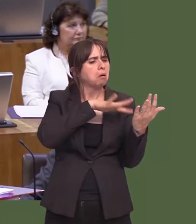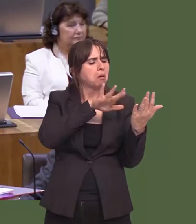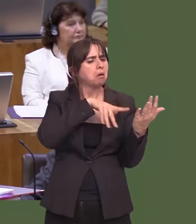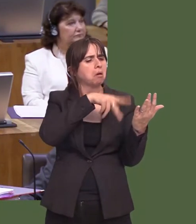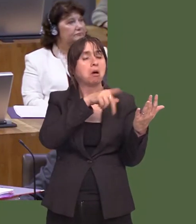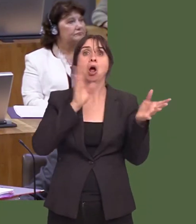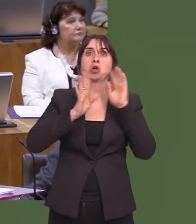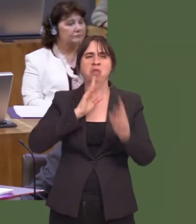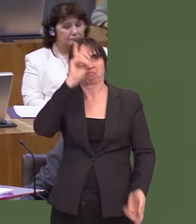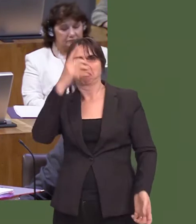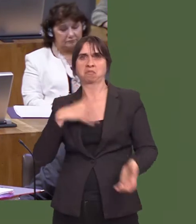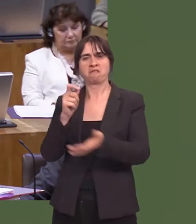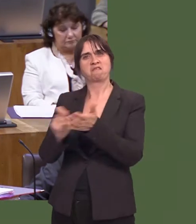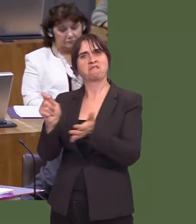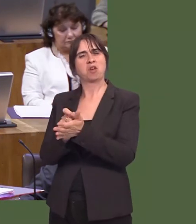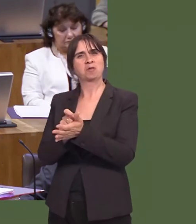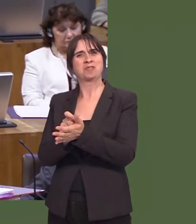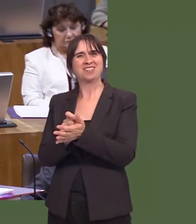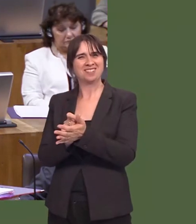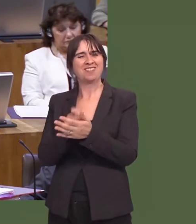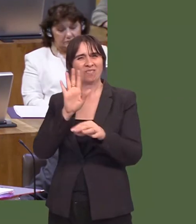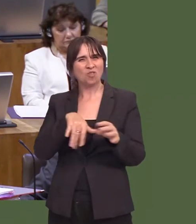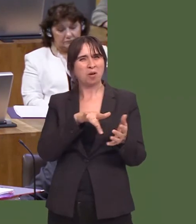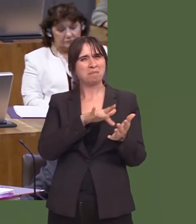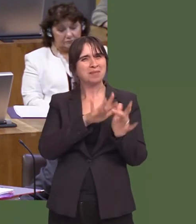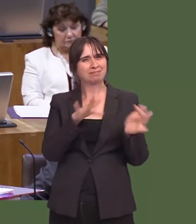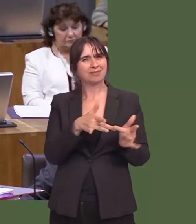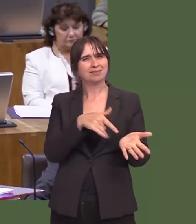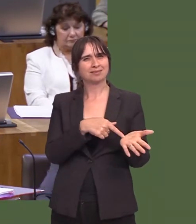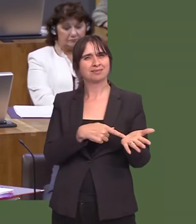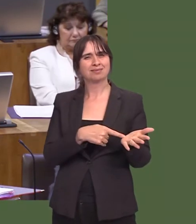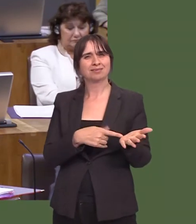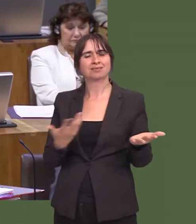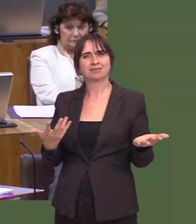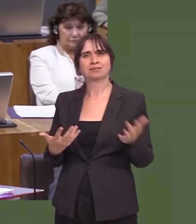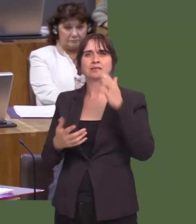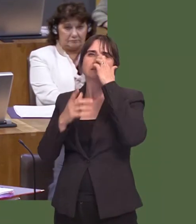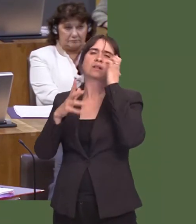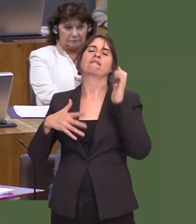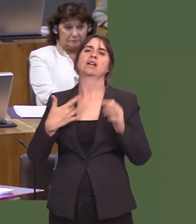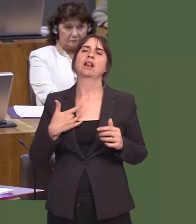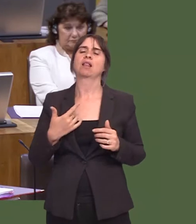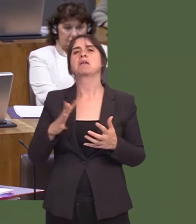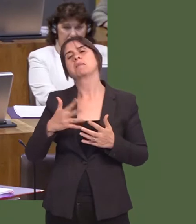ystyried, yn y pen draw, pan fydd yr amser yn iawn, pleidleisio digidol.